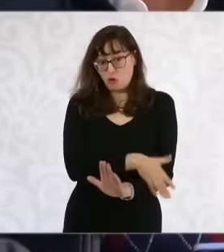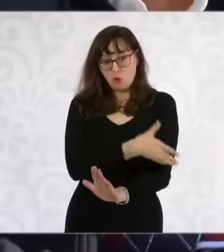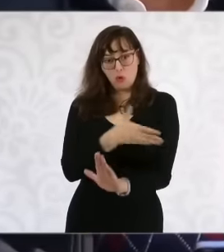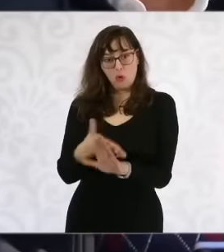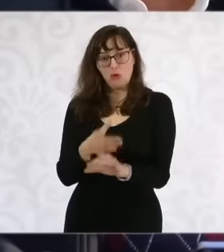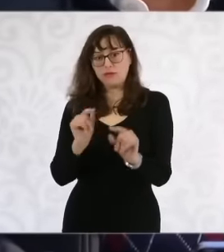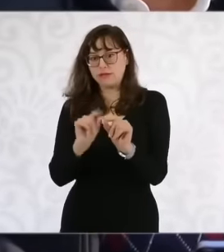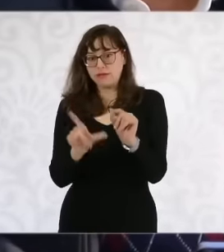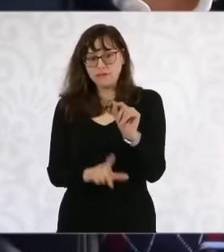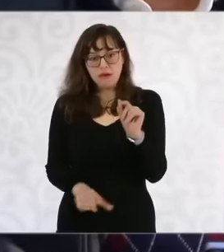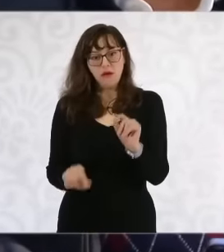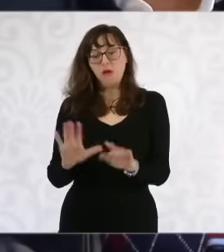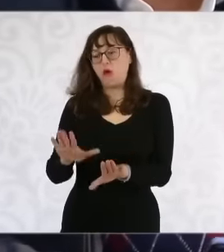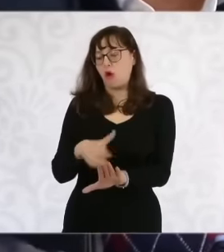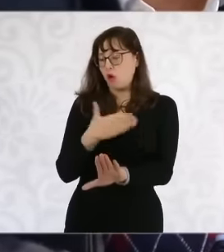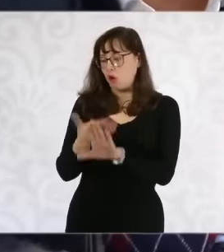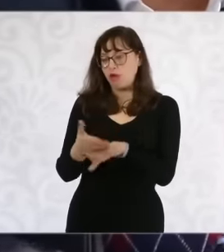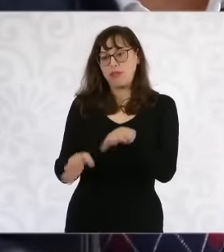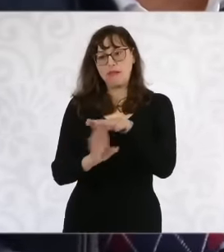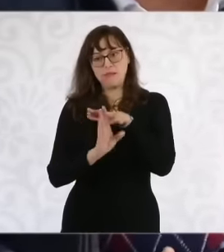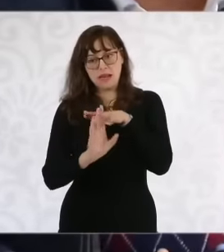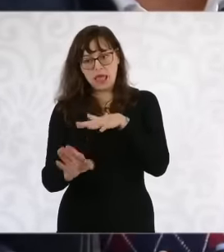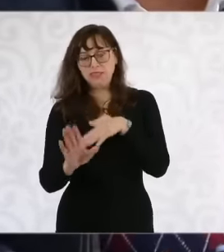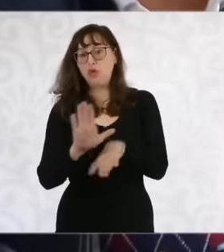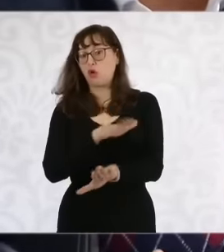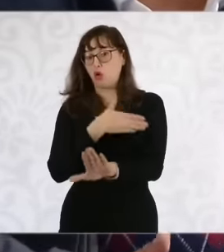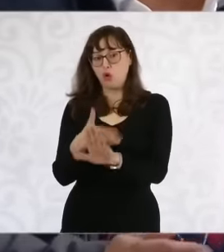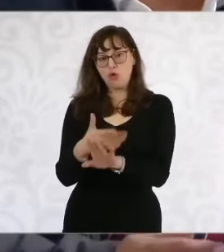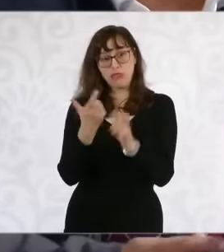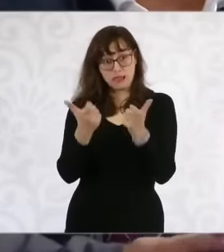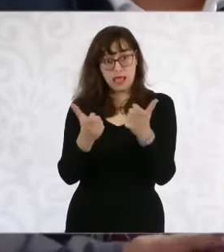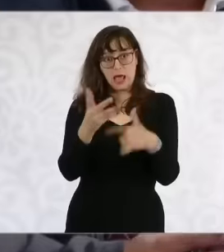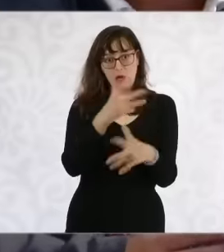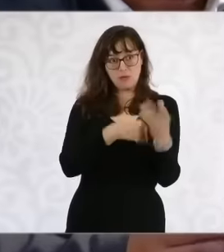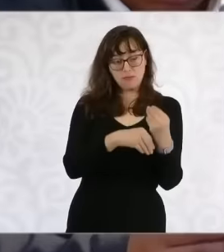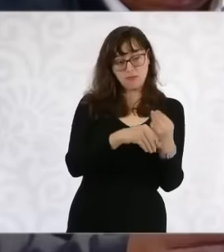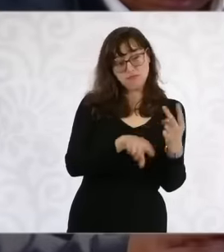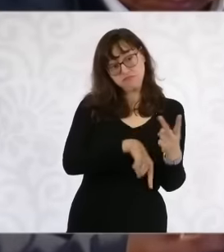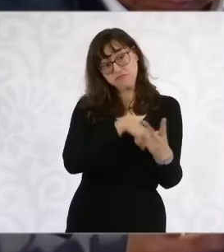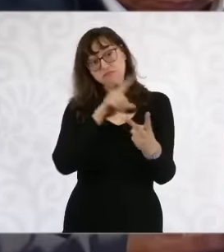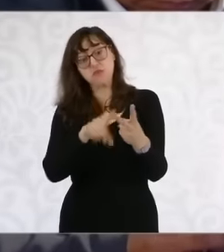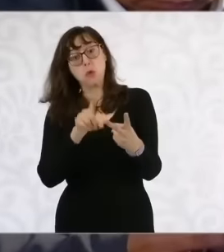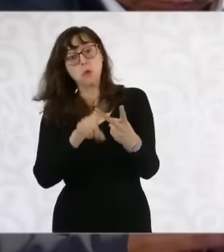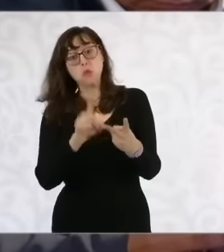economic immigration and on the other is the Democrat Camala Harris who, although her